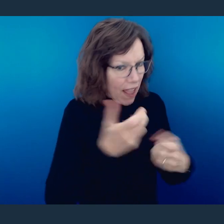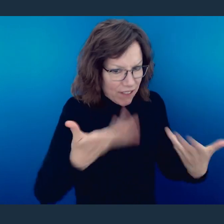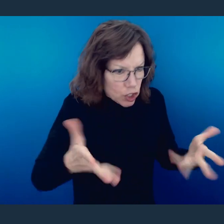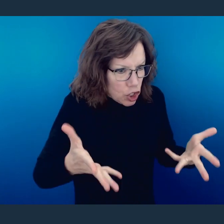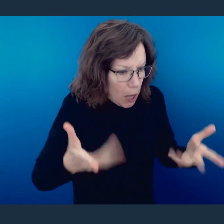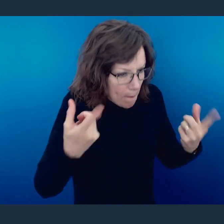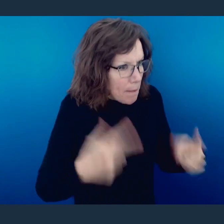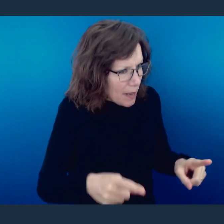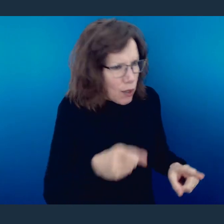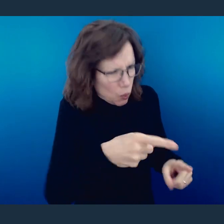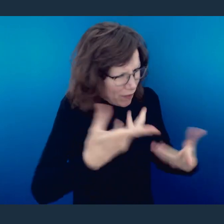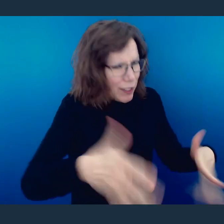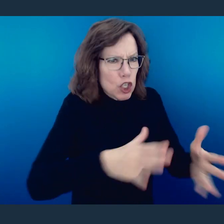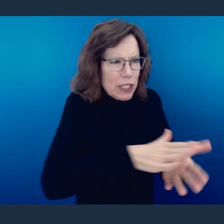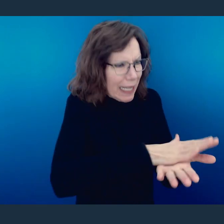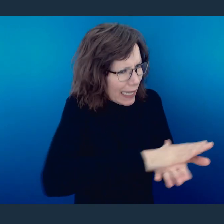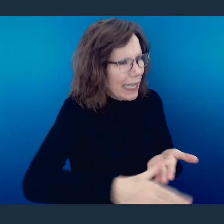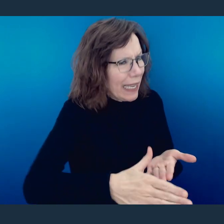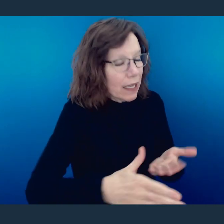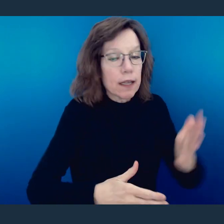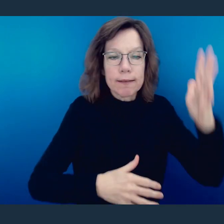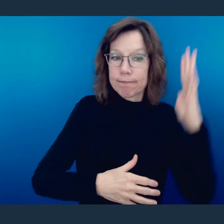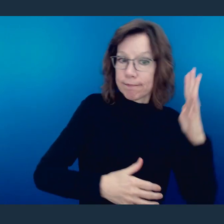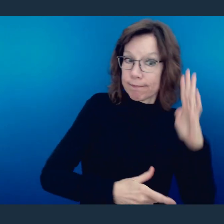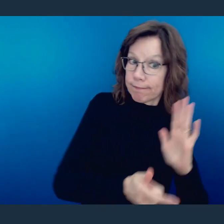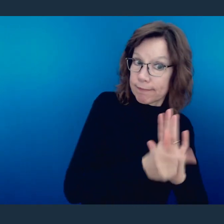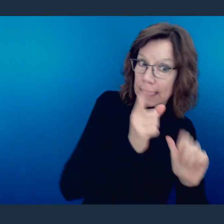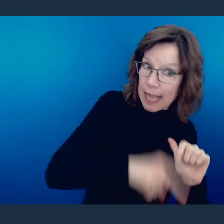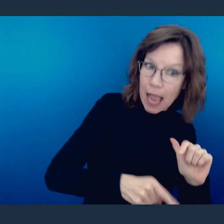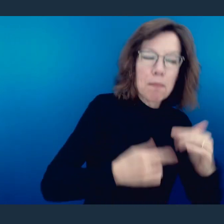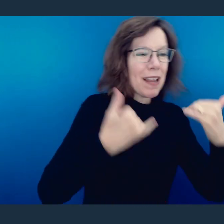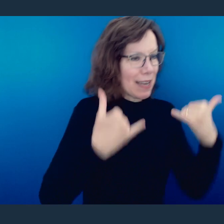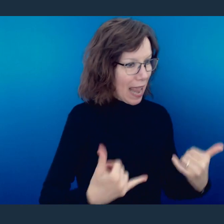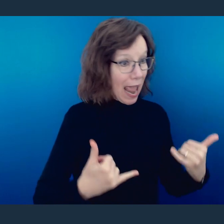the Lord has made them clean, they are now clean even though at one time they were restricted.